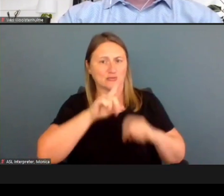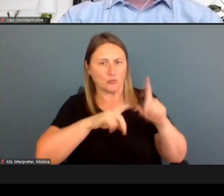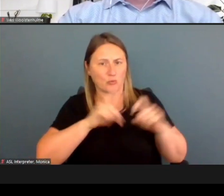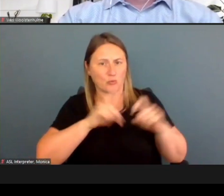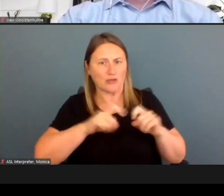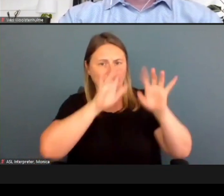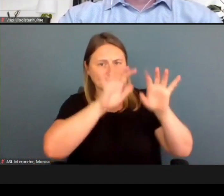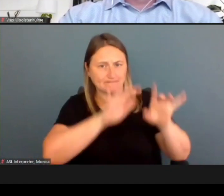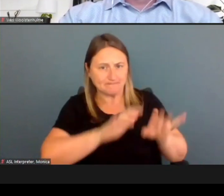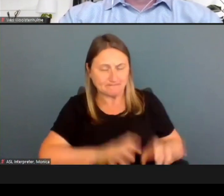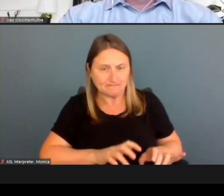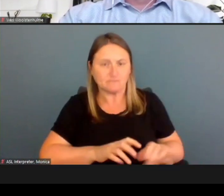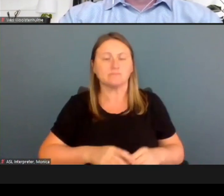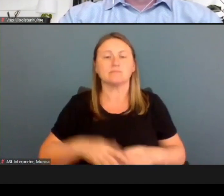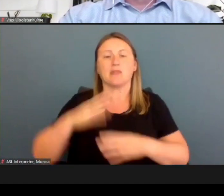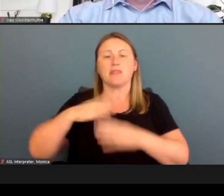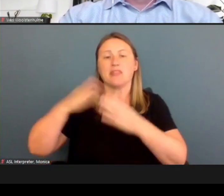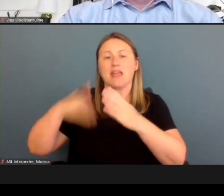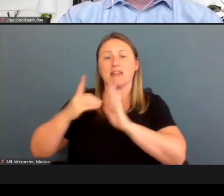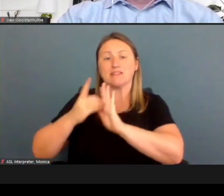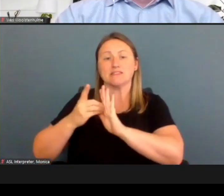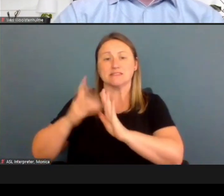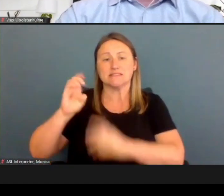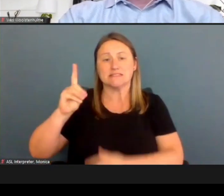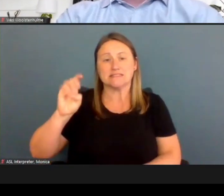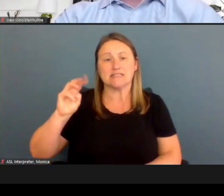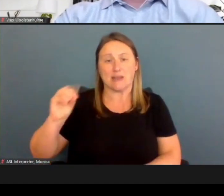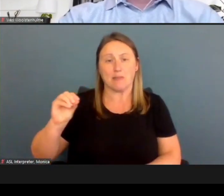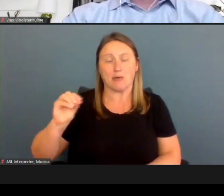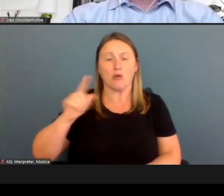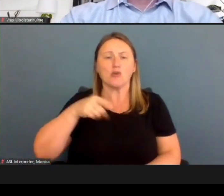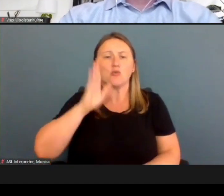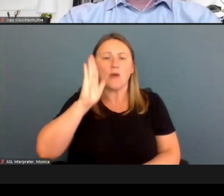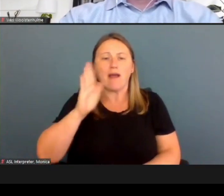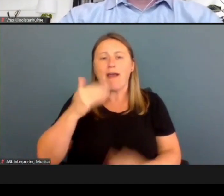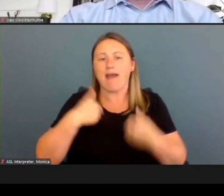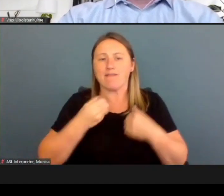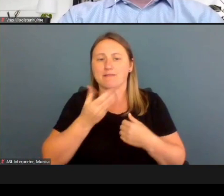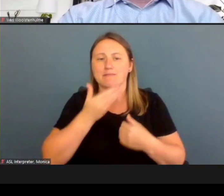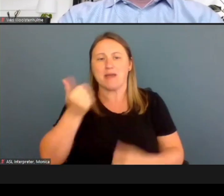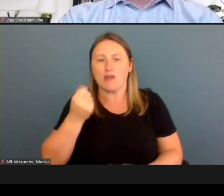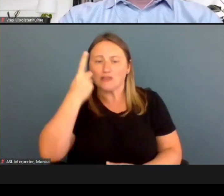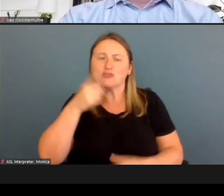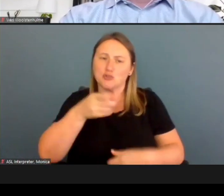And at the end of the demo we hope you'll have a better understanding, so that you can provide navigational assistance